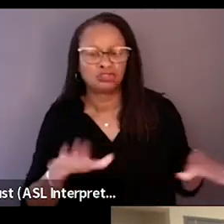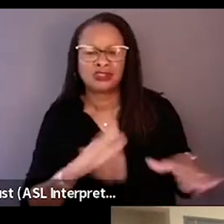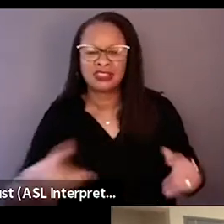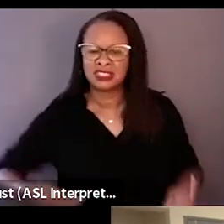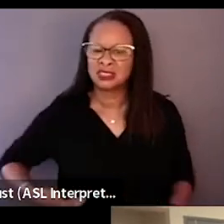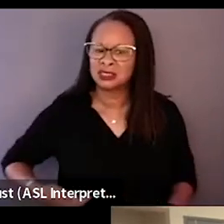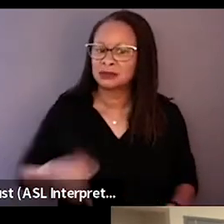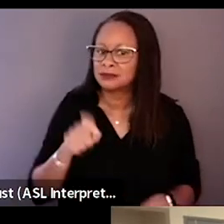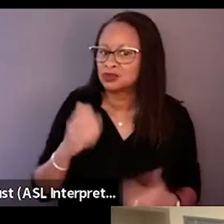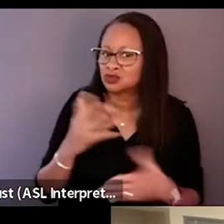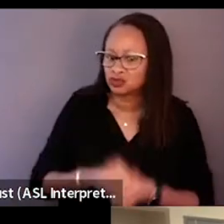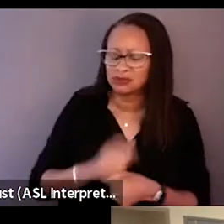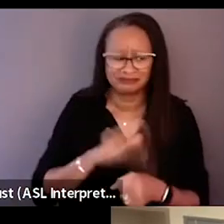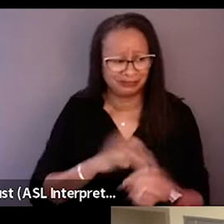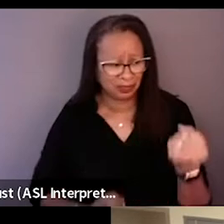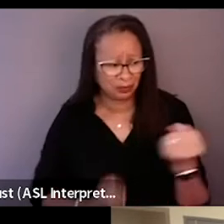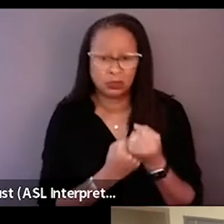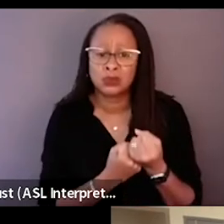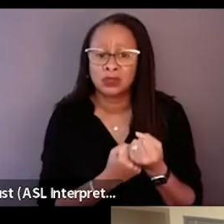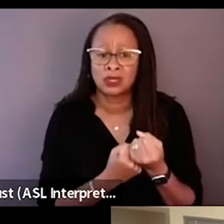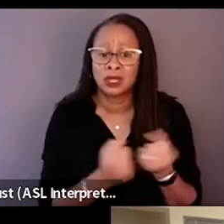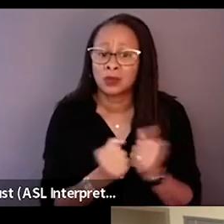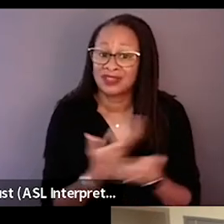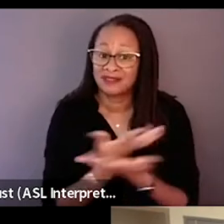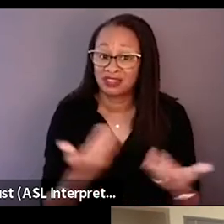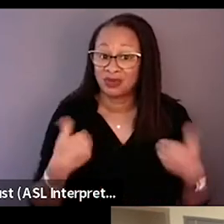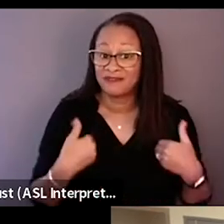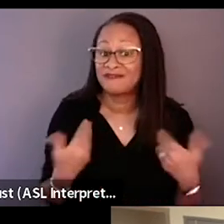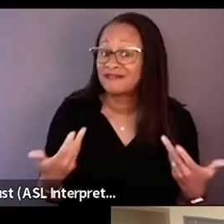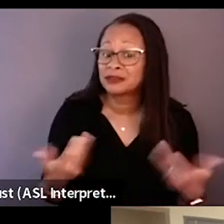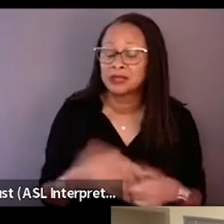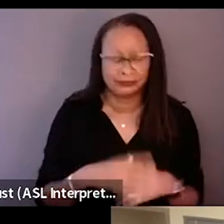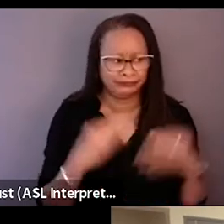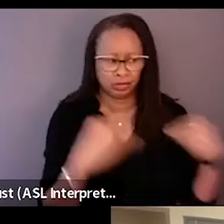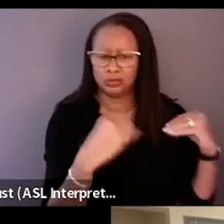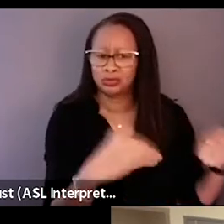You have to support them for everything that you have taught them, to do the right thing.